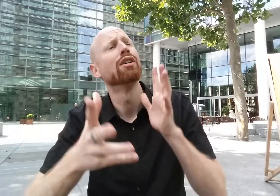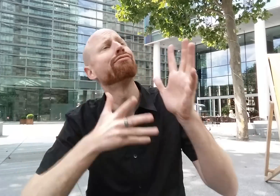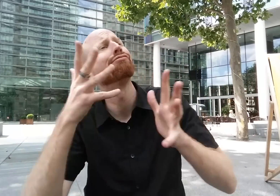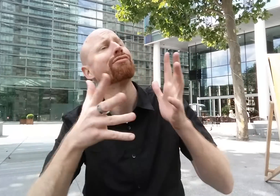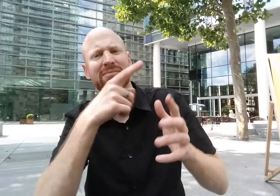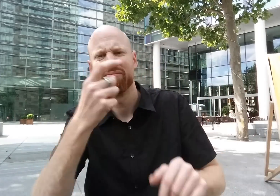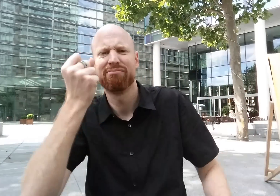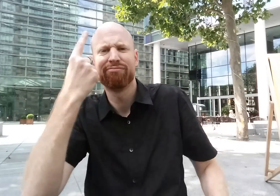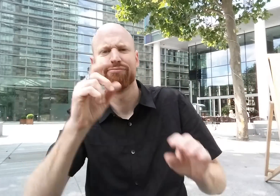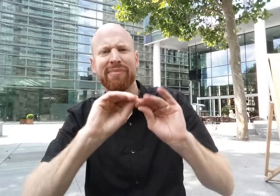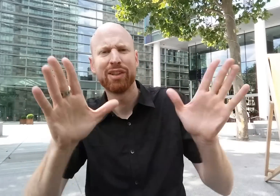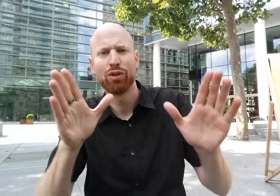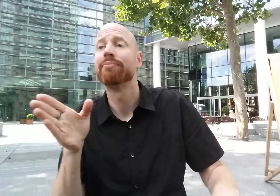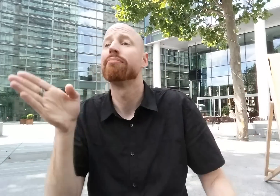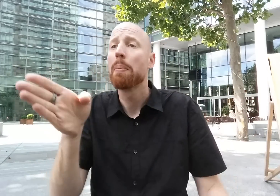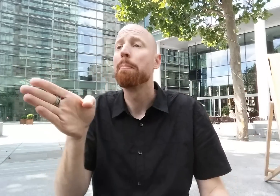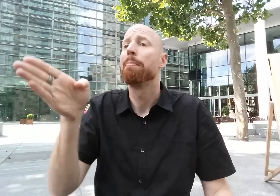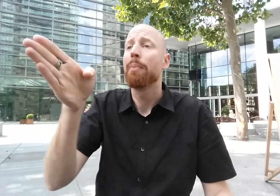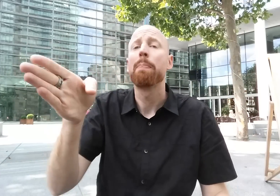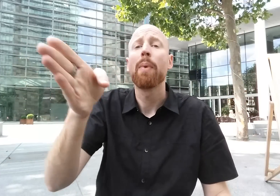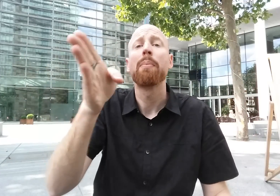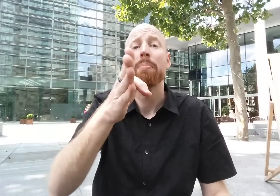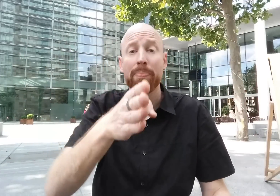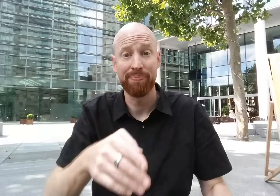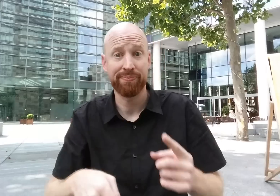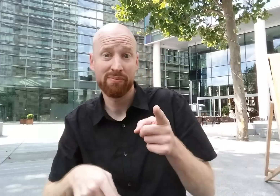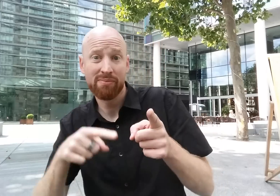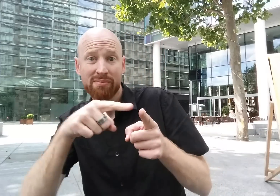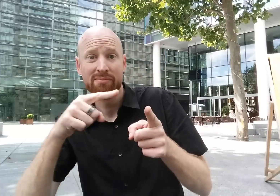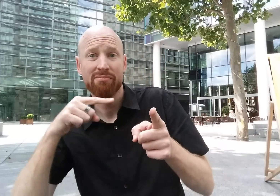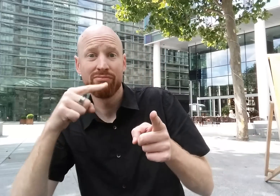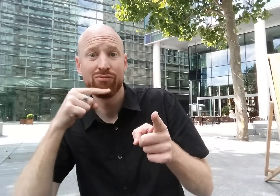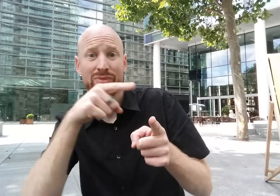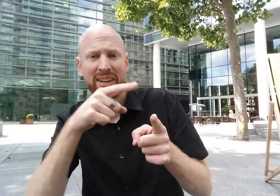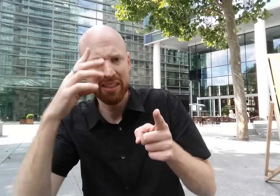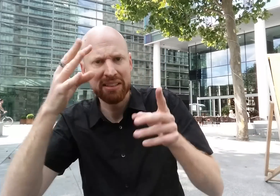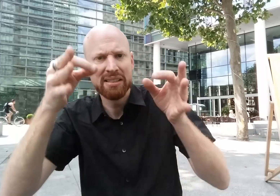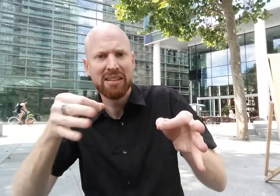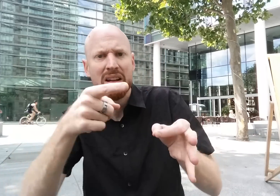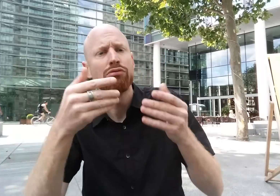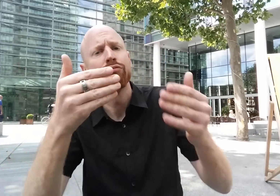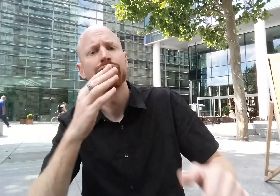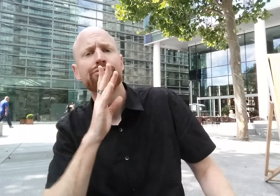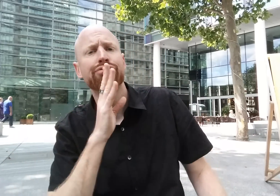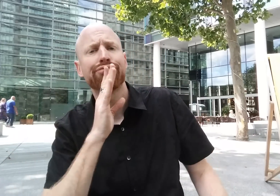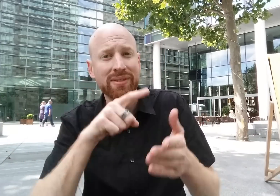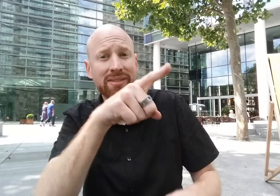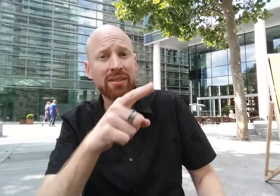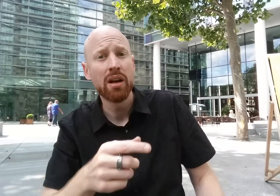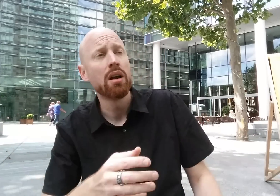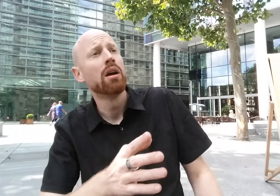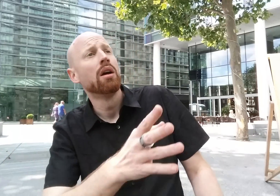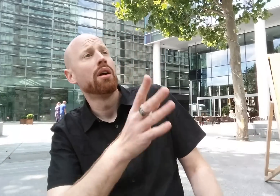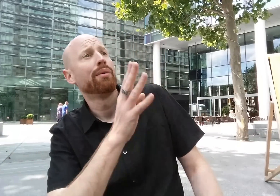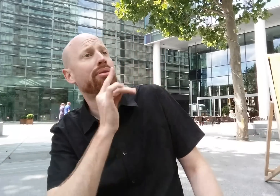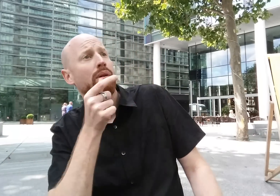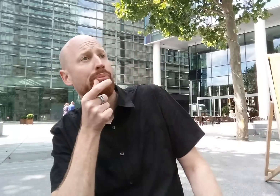the next Deaf person ordering; and so on, with each person - until the other hearing person decides to order ... using spoken English. The moment that person's spoken